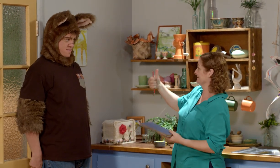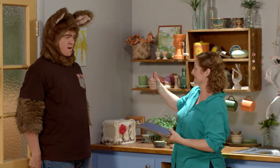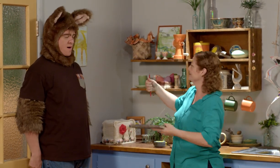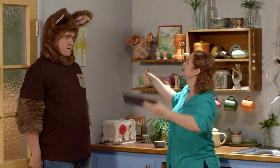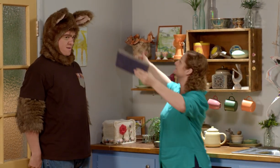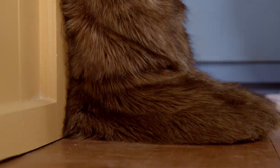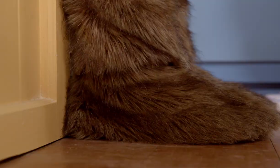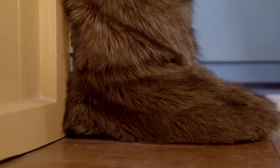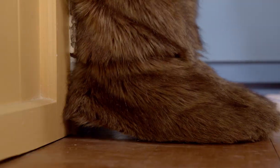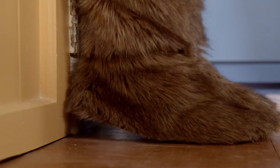I'll mark you off.